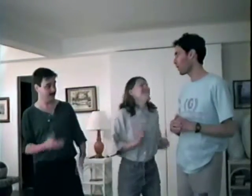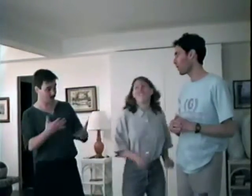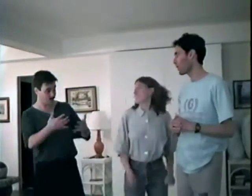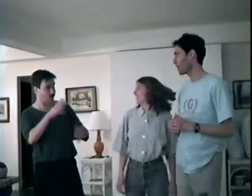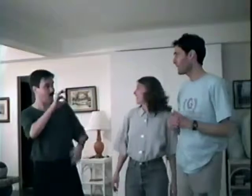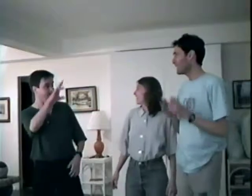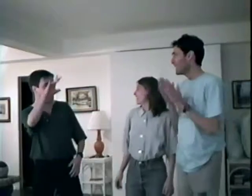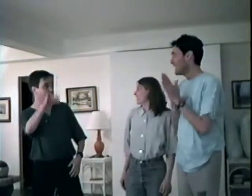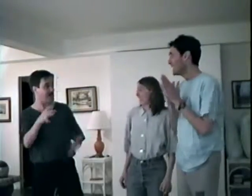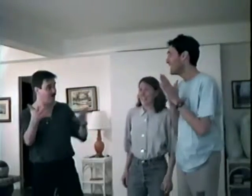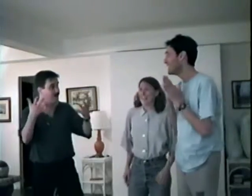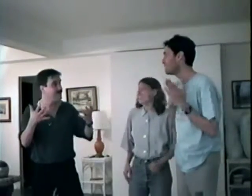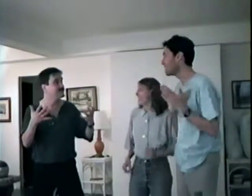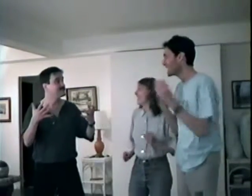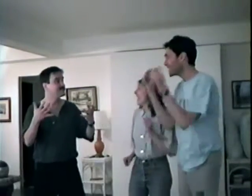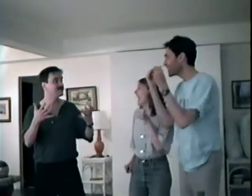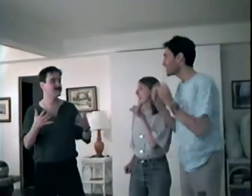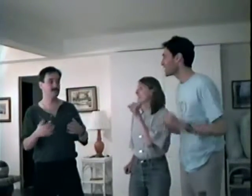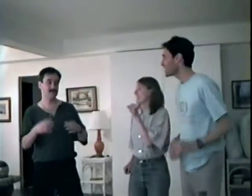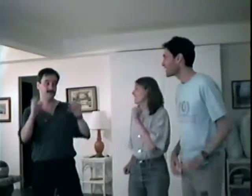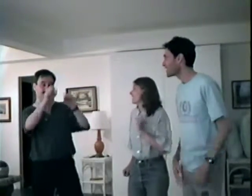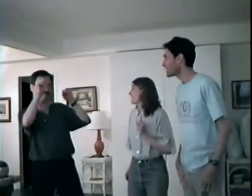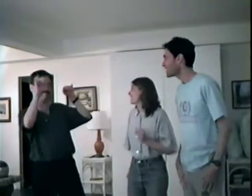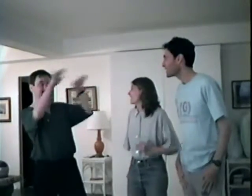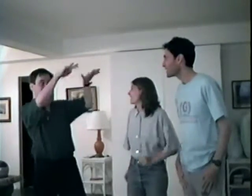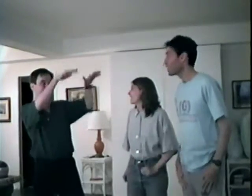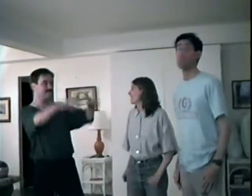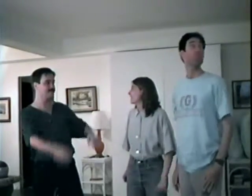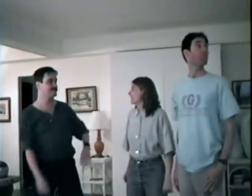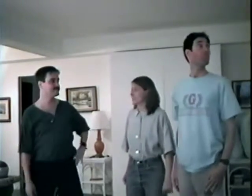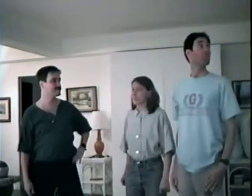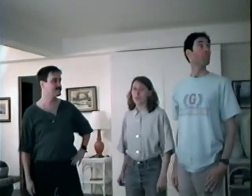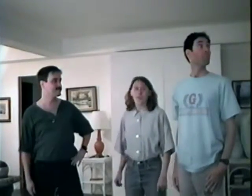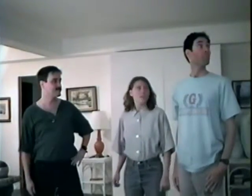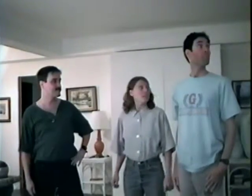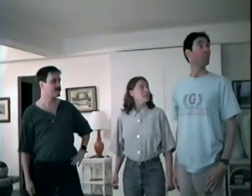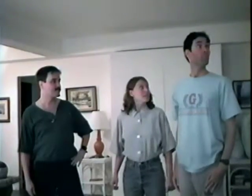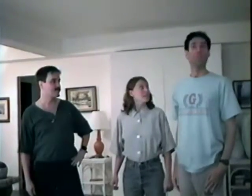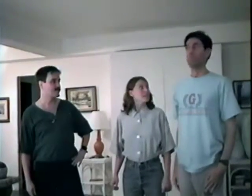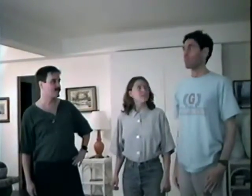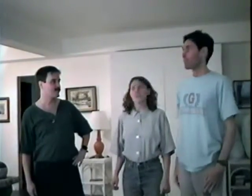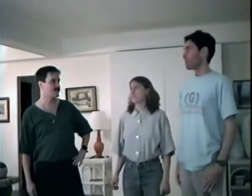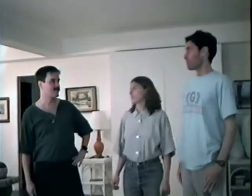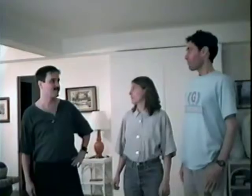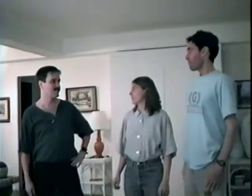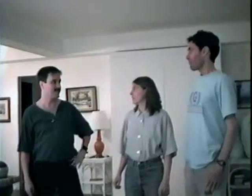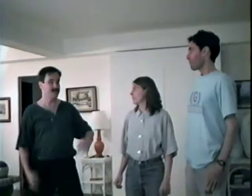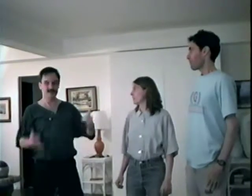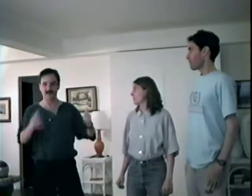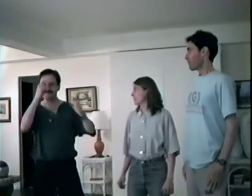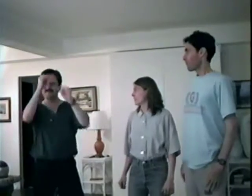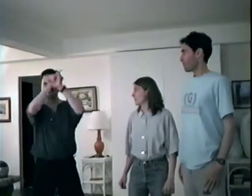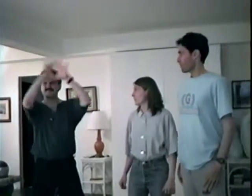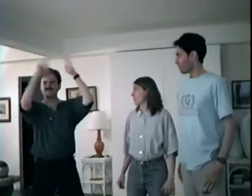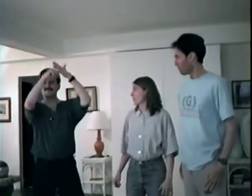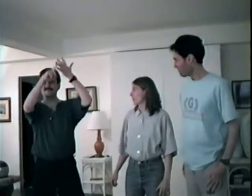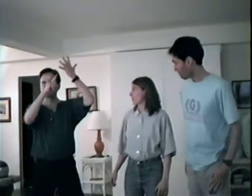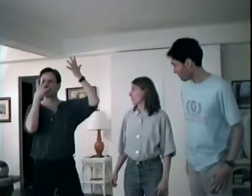First I must throw the fairy dust on you! Now think lovely thoughts…